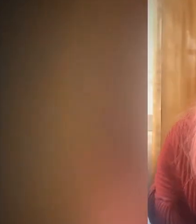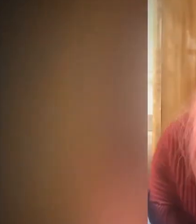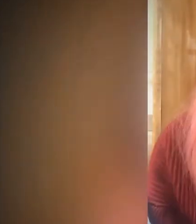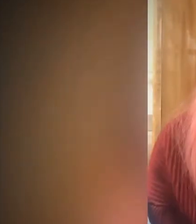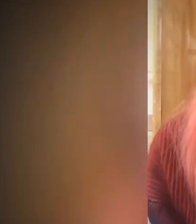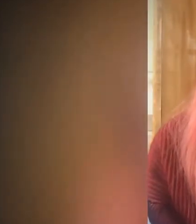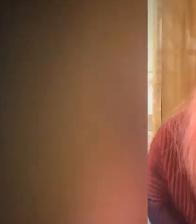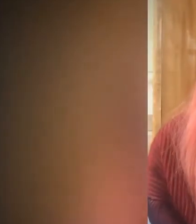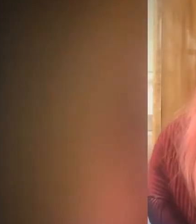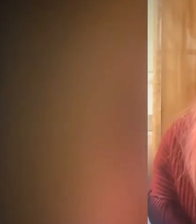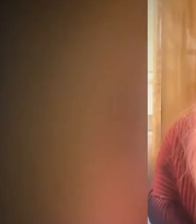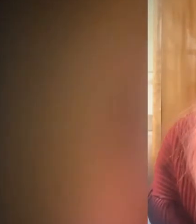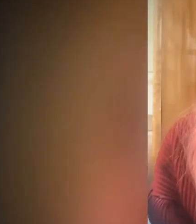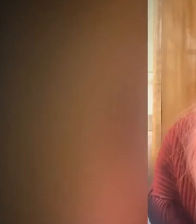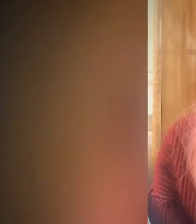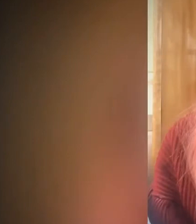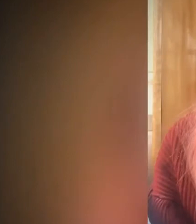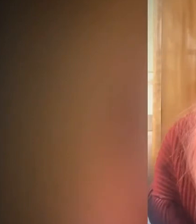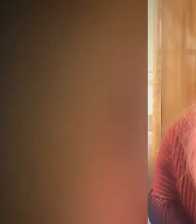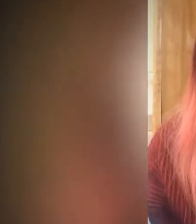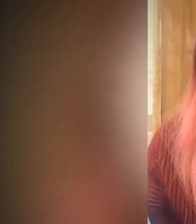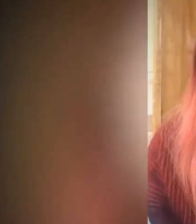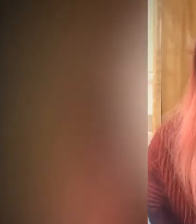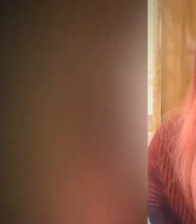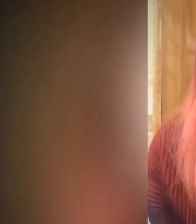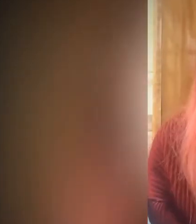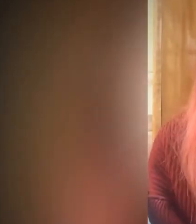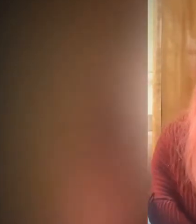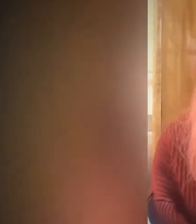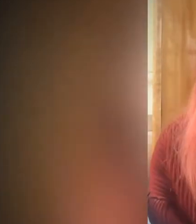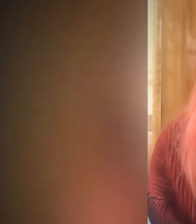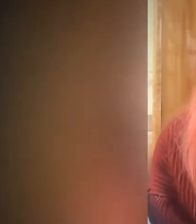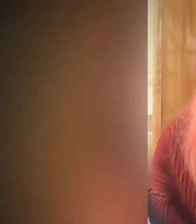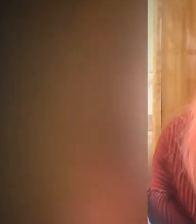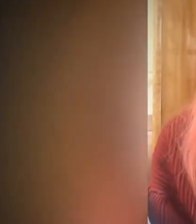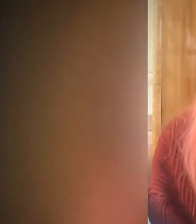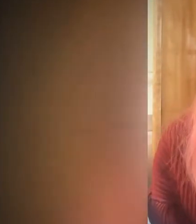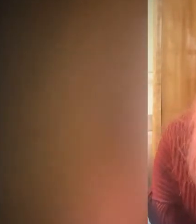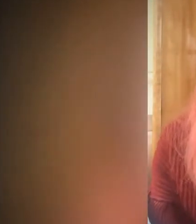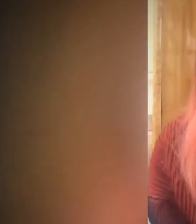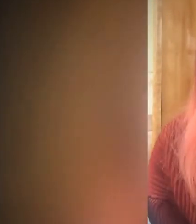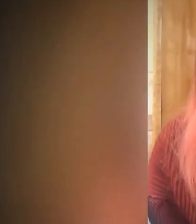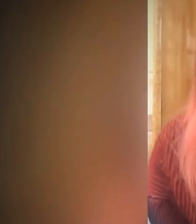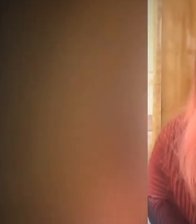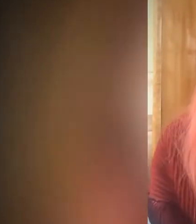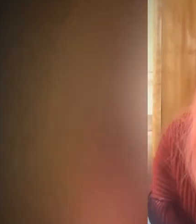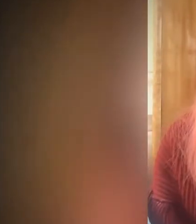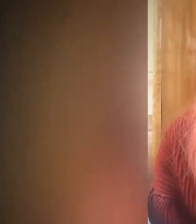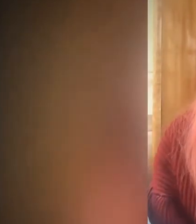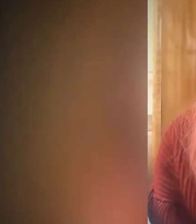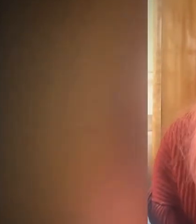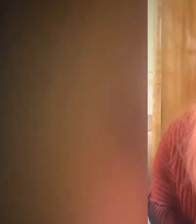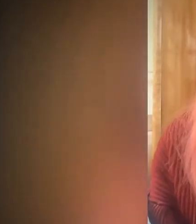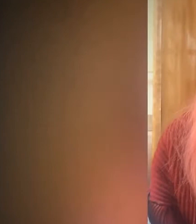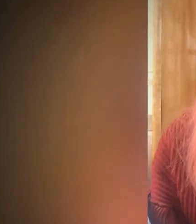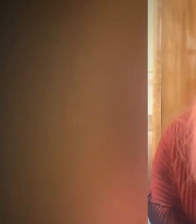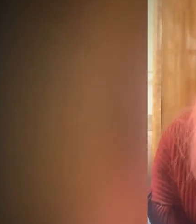and the brightly colored prospects of a better future. It has always been considered that the young generation is to be the one that masters,